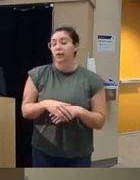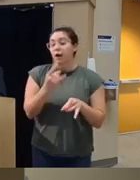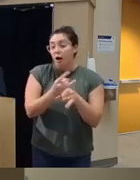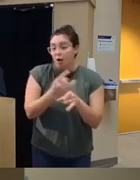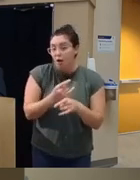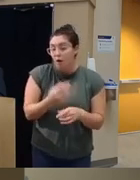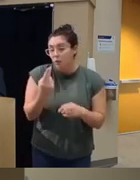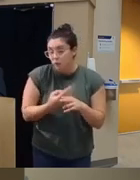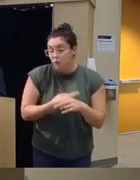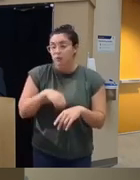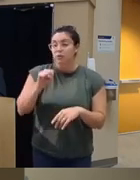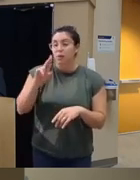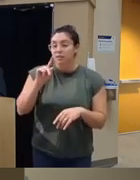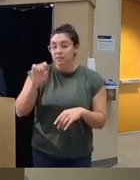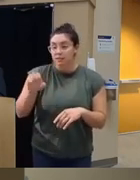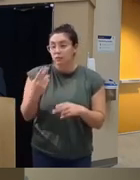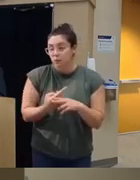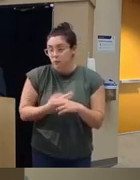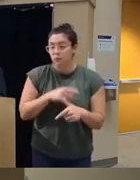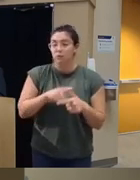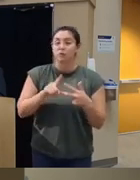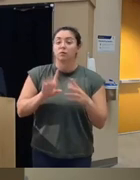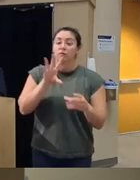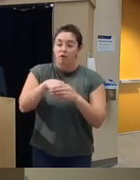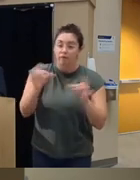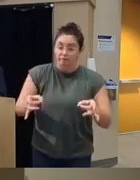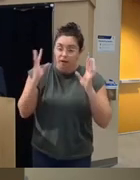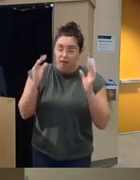themselves will become a victim or an offender of intimate partner violence as um as they get